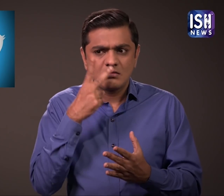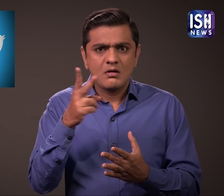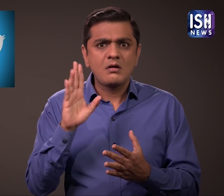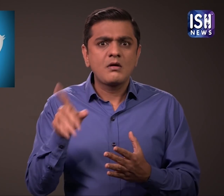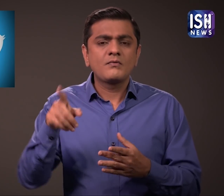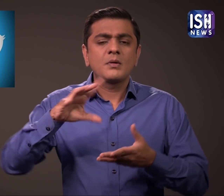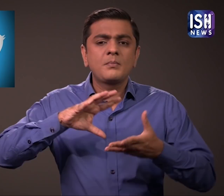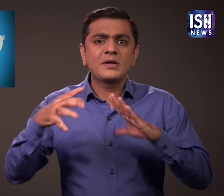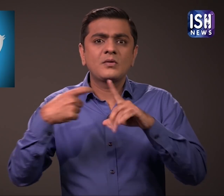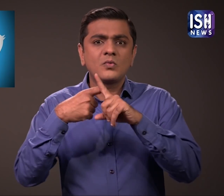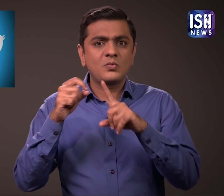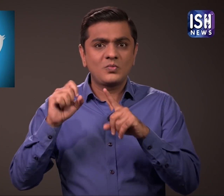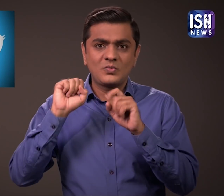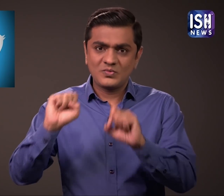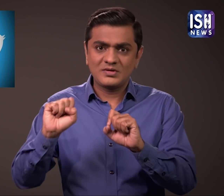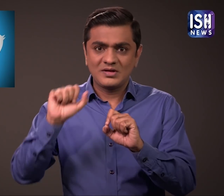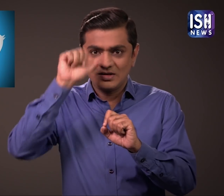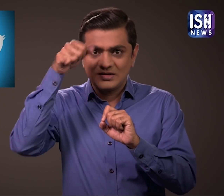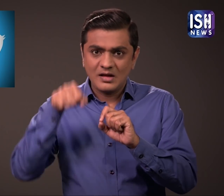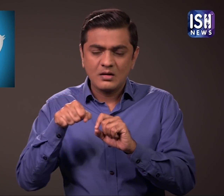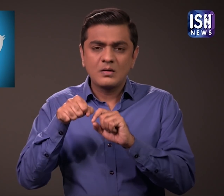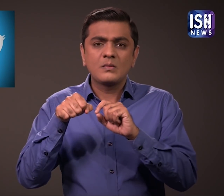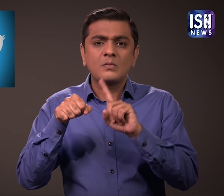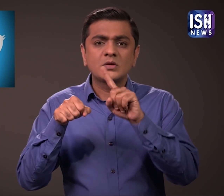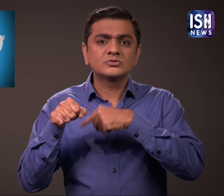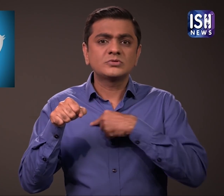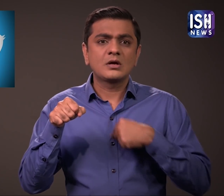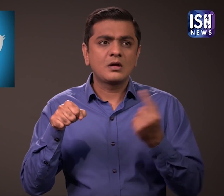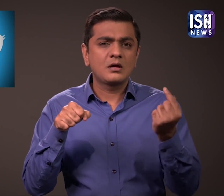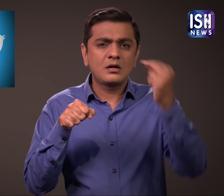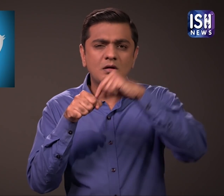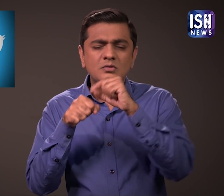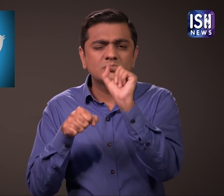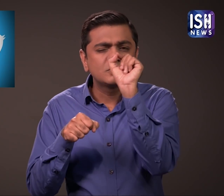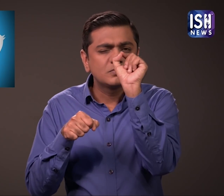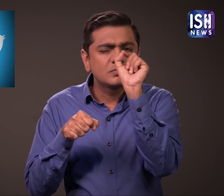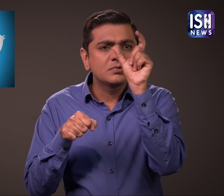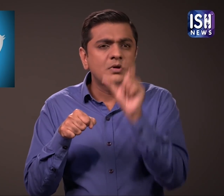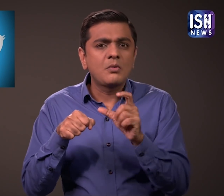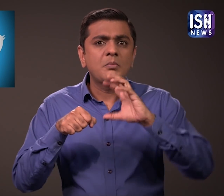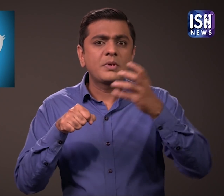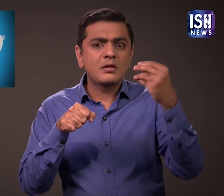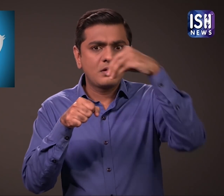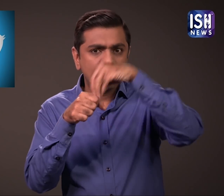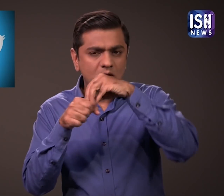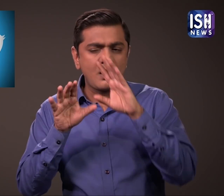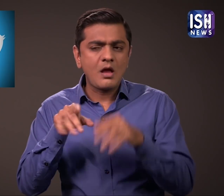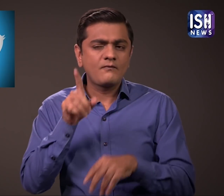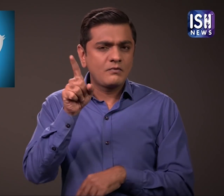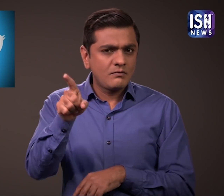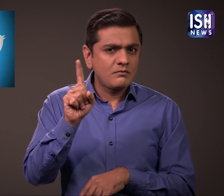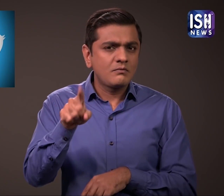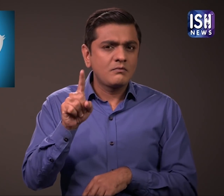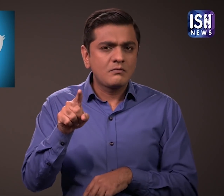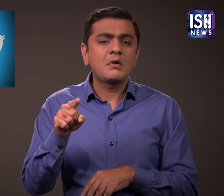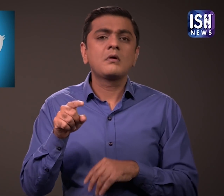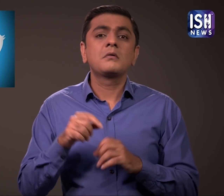He also said Koo has some form of Chinese involvement as well.